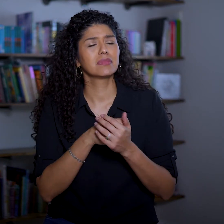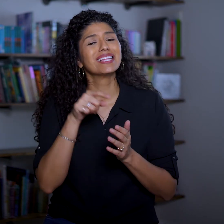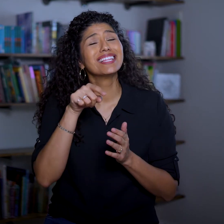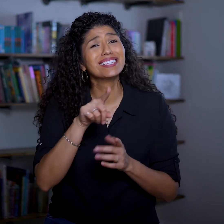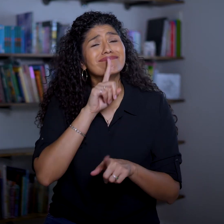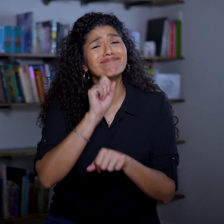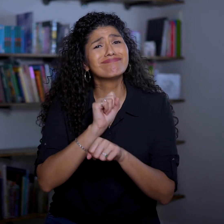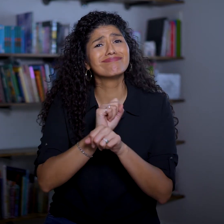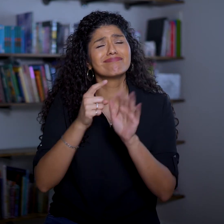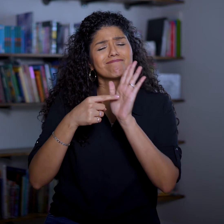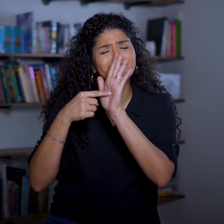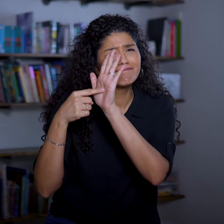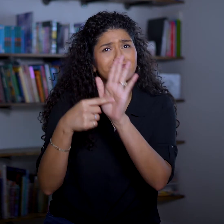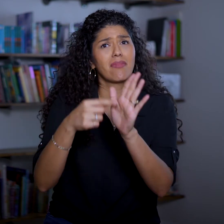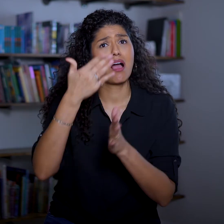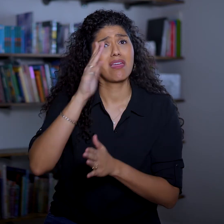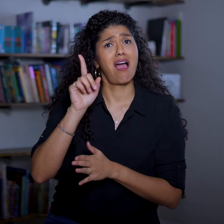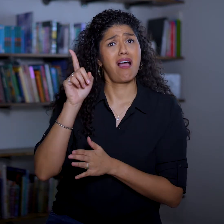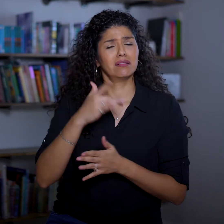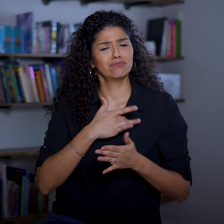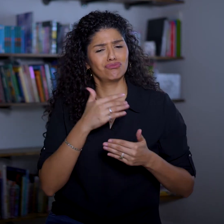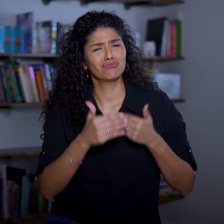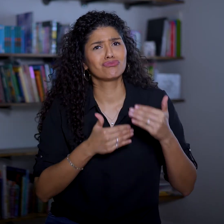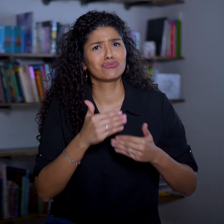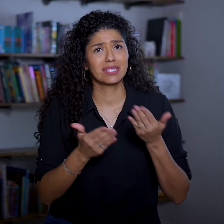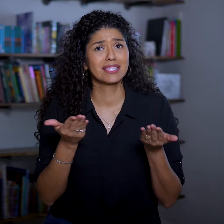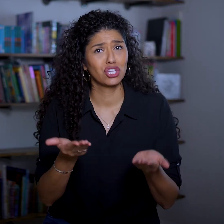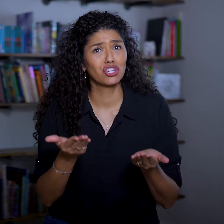He demonstrates God’s generosity here,